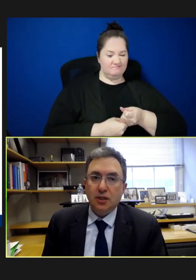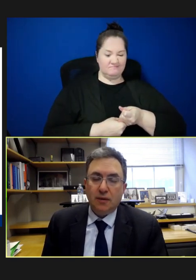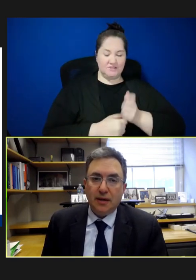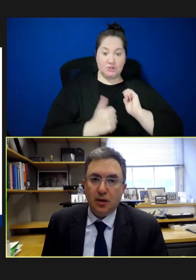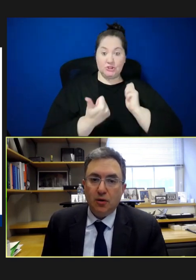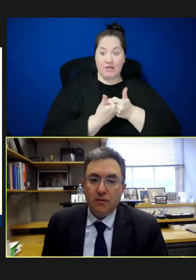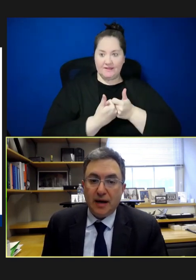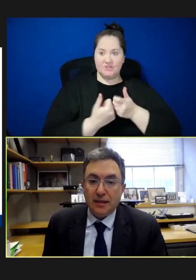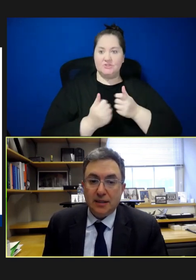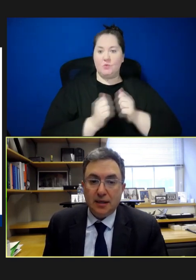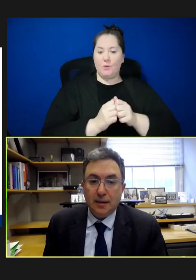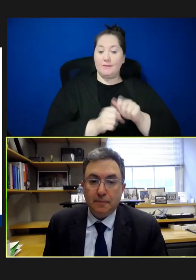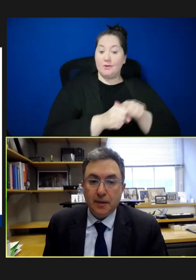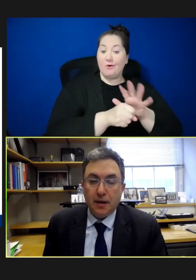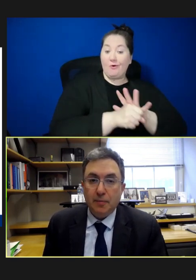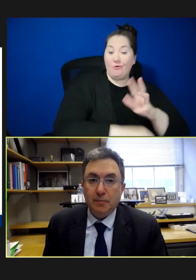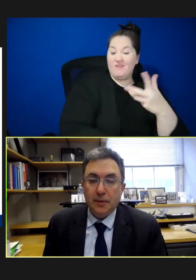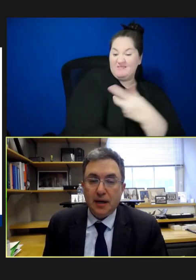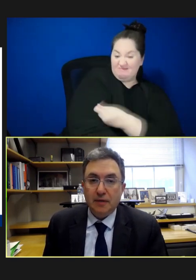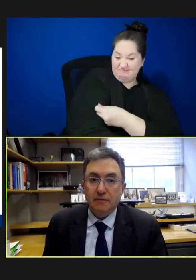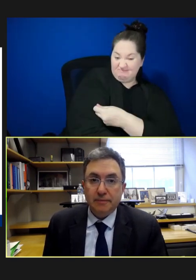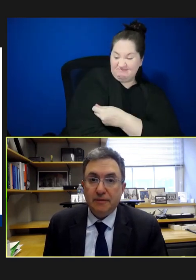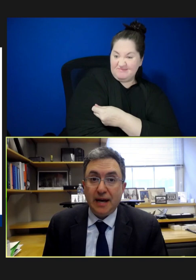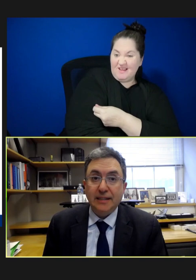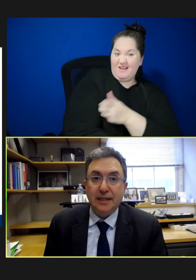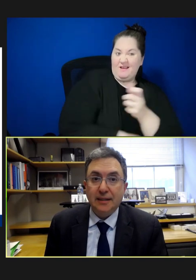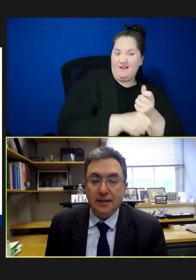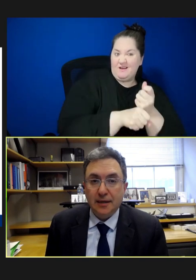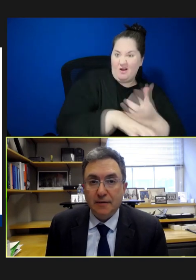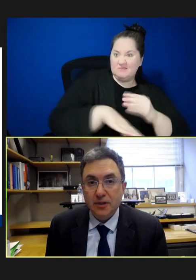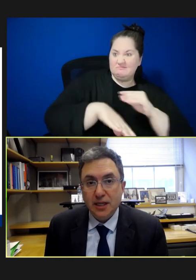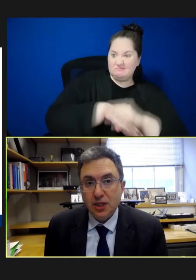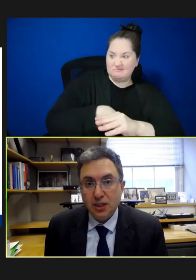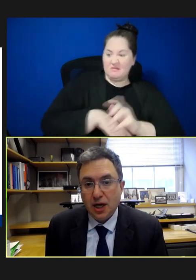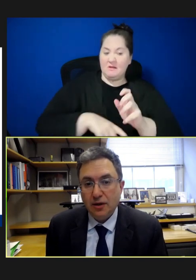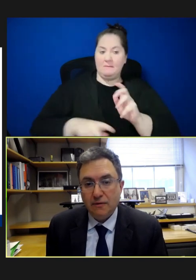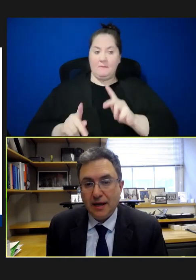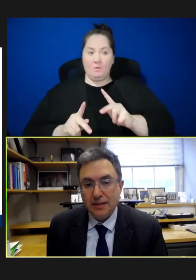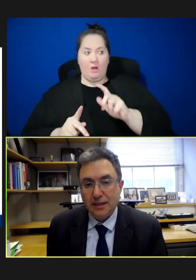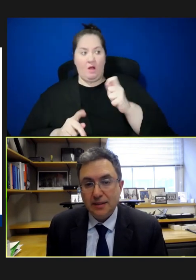around the COVID vaccine kind of affecting the conversation on childhood vaccines.